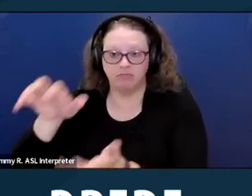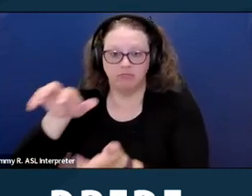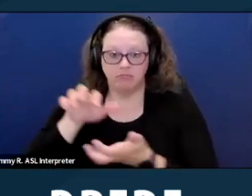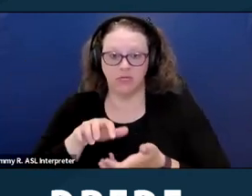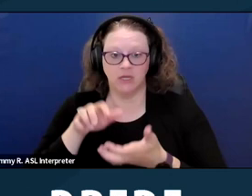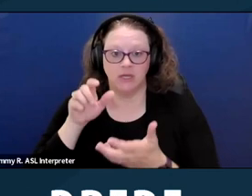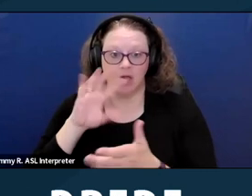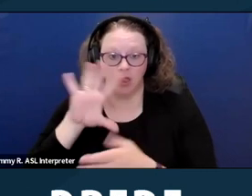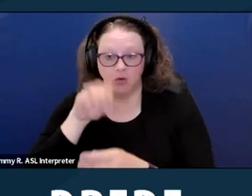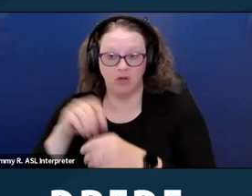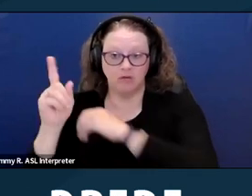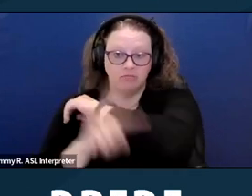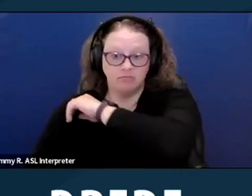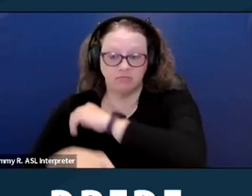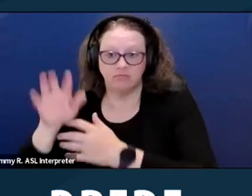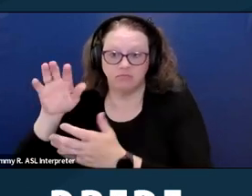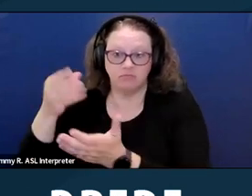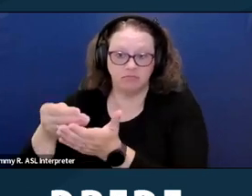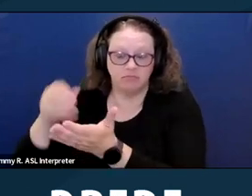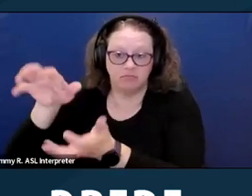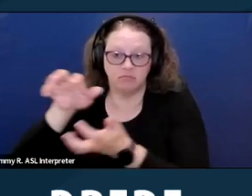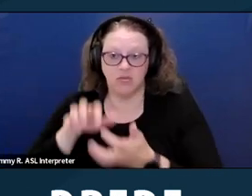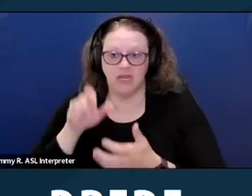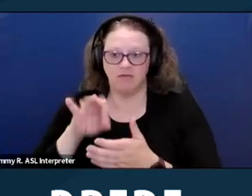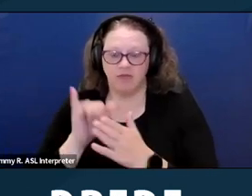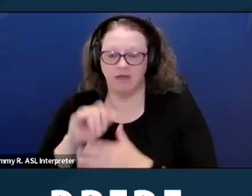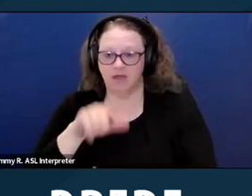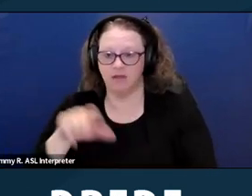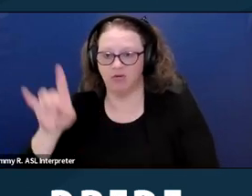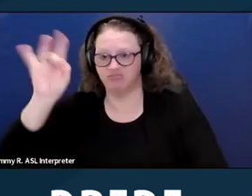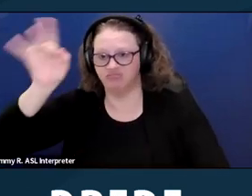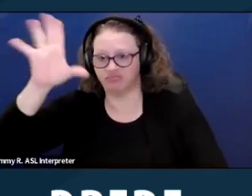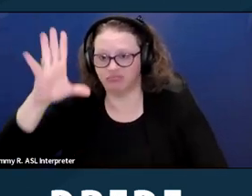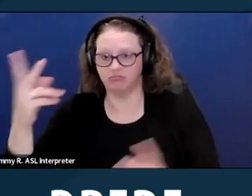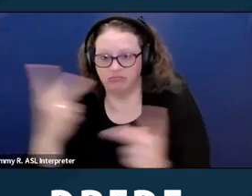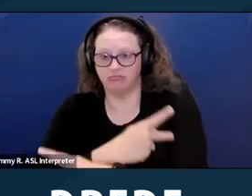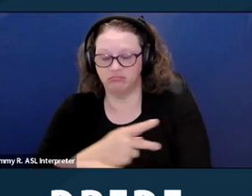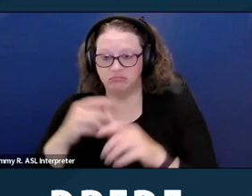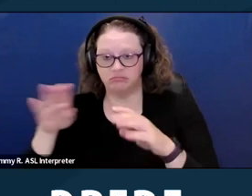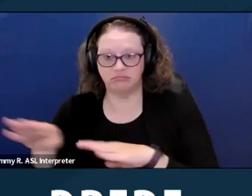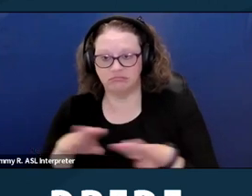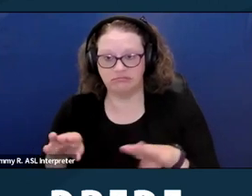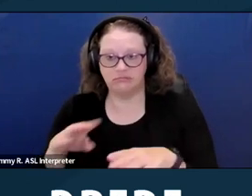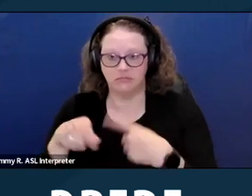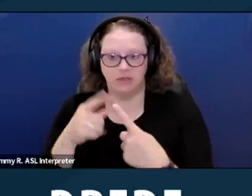to have act in a particularly egregious fashion. And also the right to attorneys fees and costs.